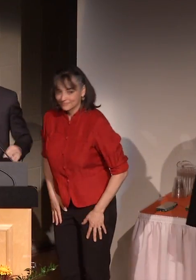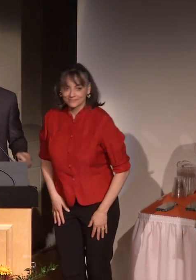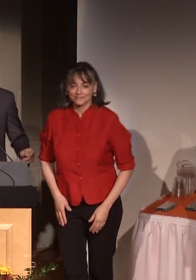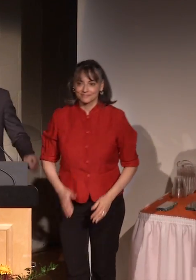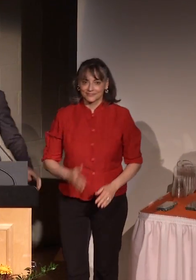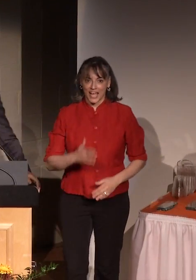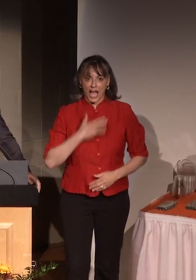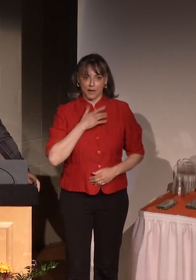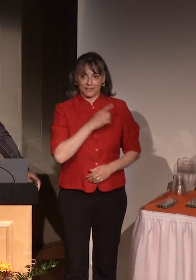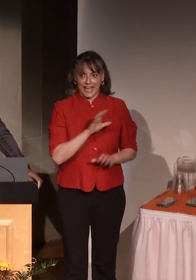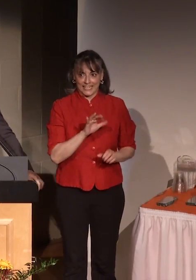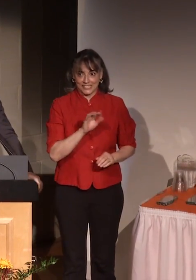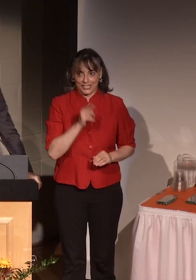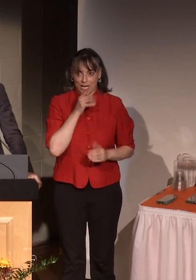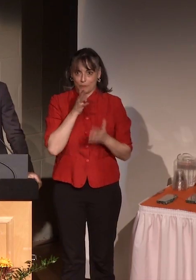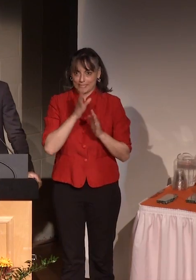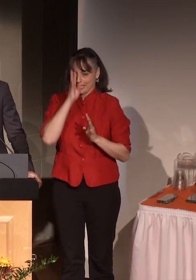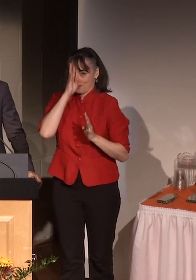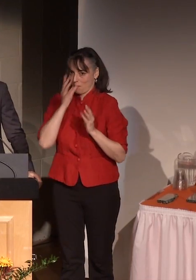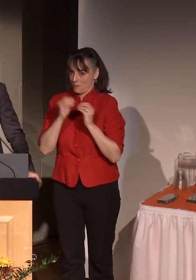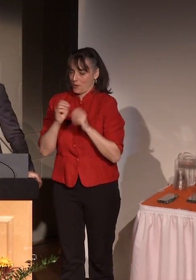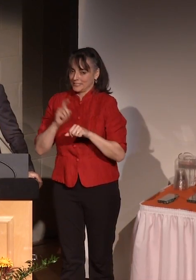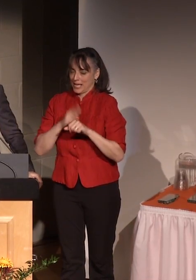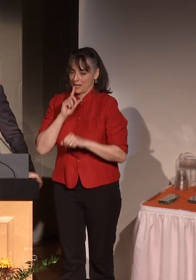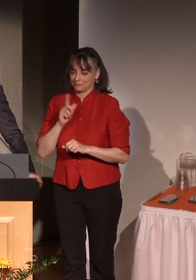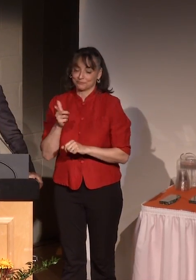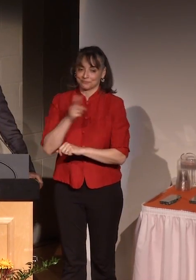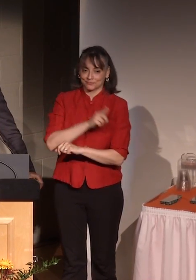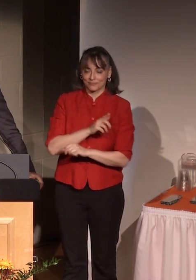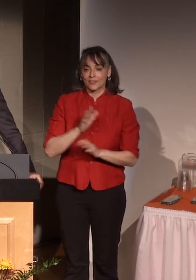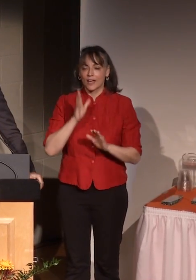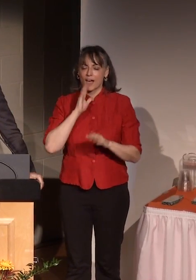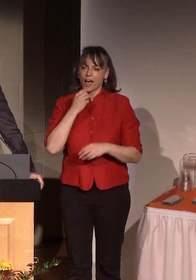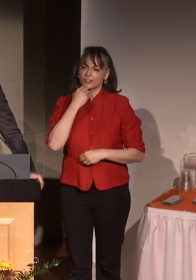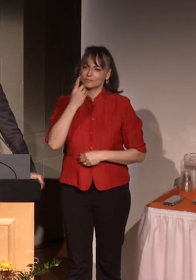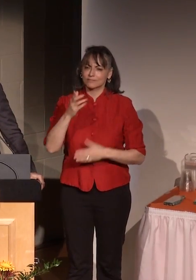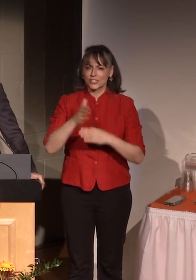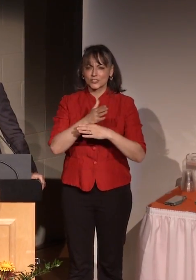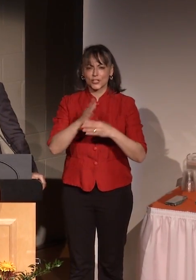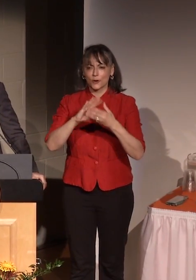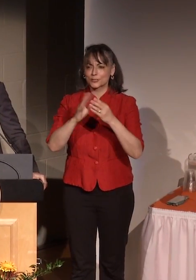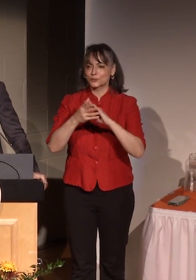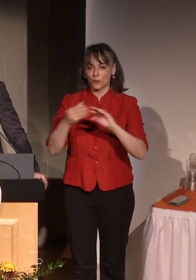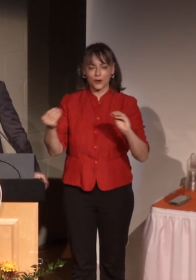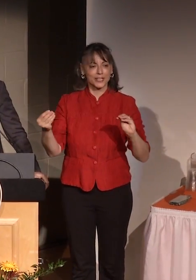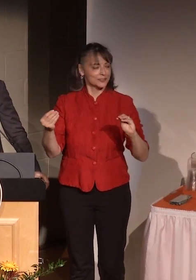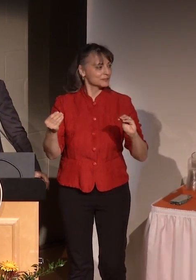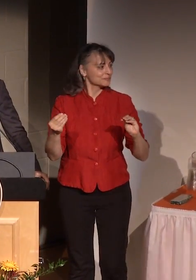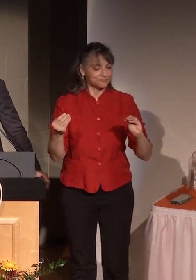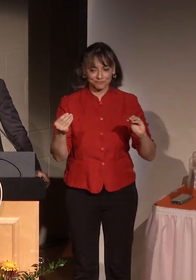I'm glad he did it because I was going to do it one more time for you. I'll share a little story that I had a conversation with Paul